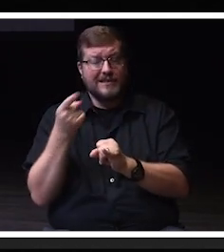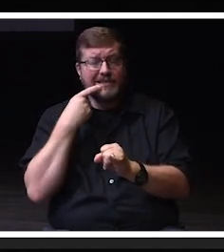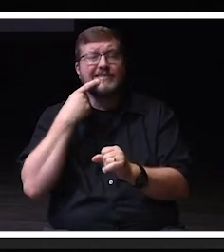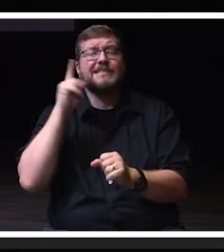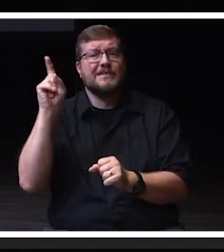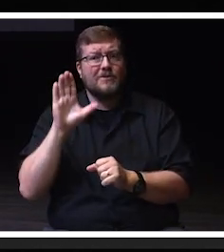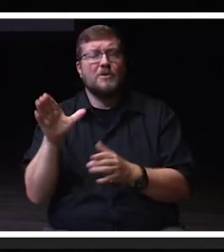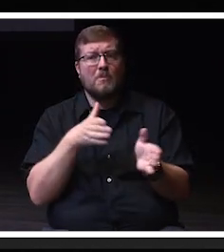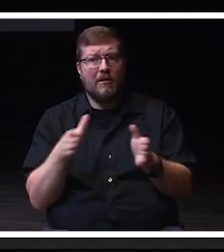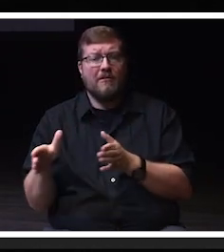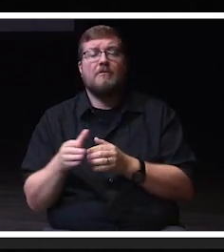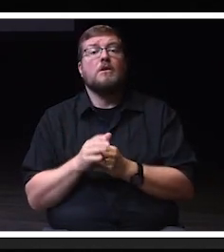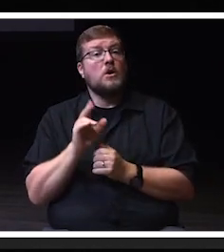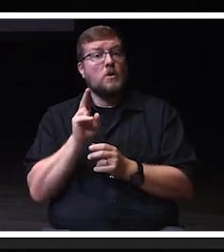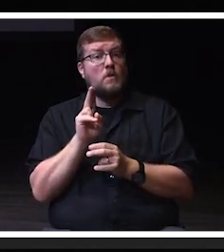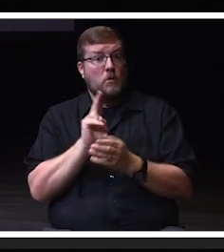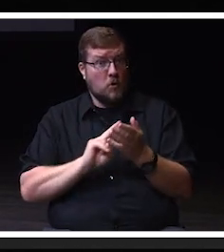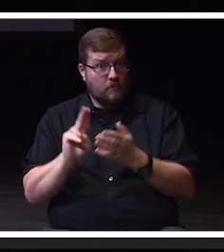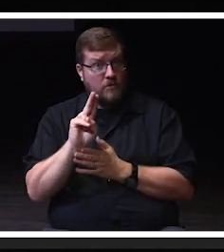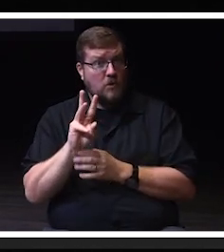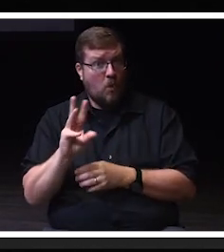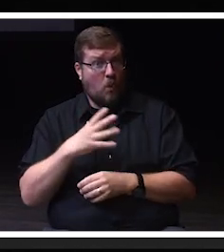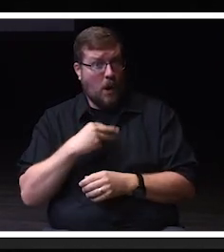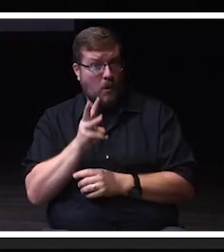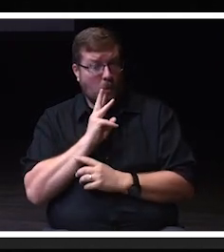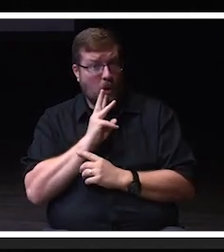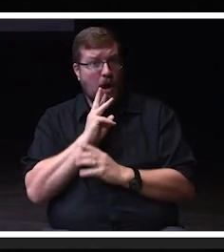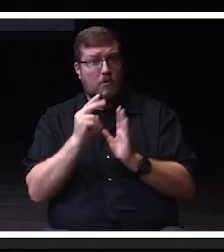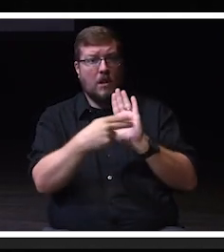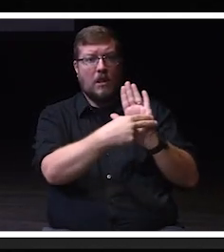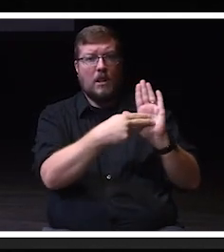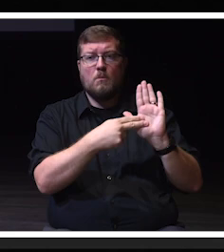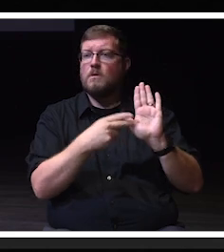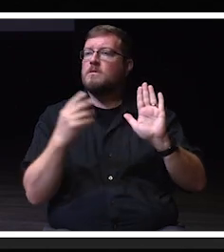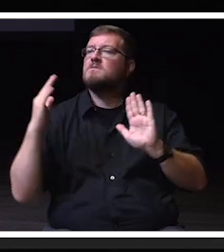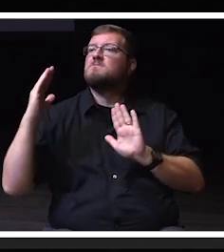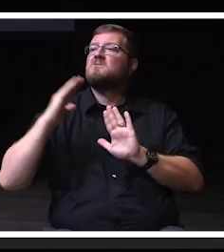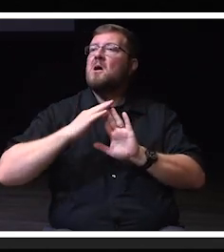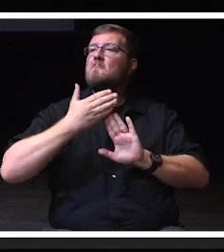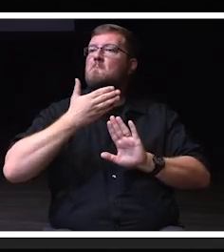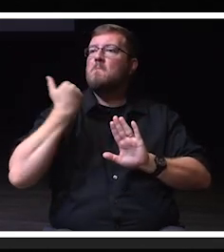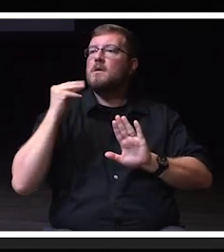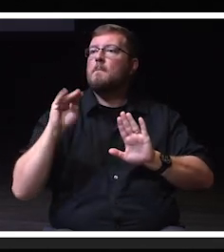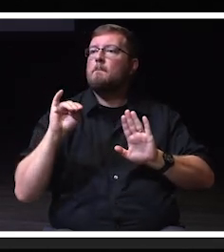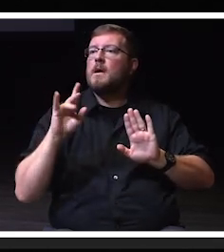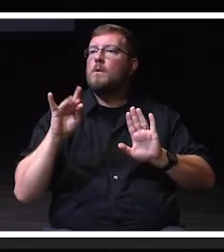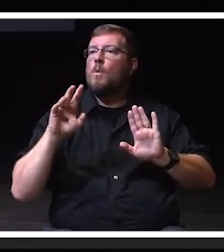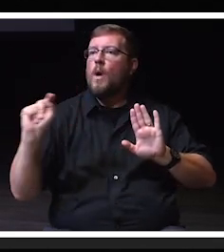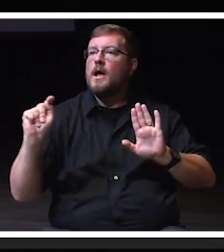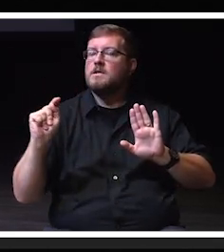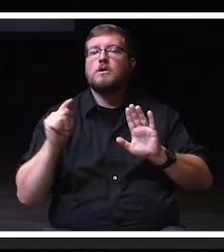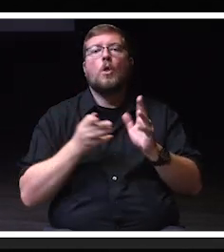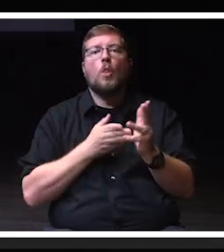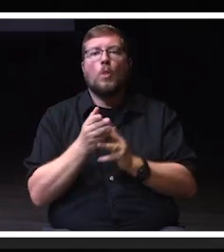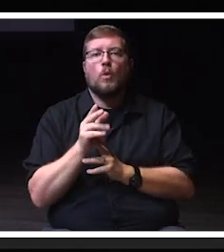The university was named as one of the best in the Midwest by U.S. News and World Reports